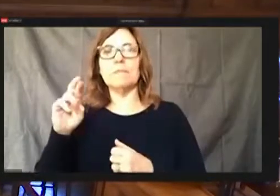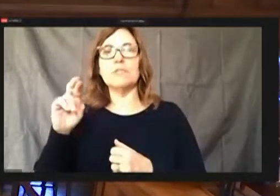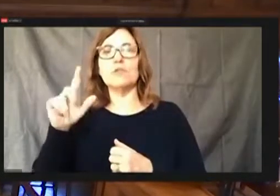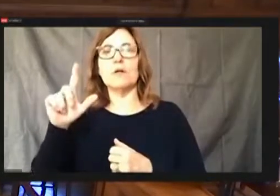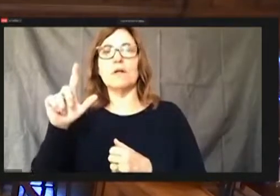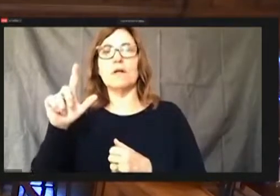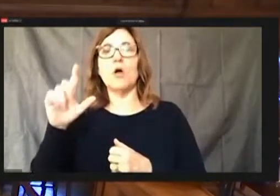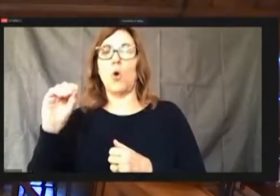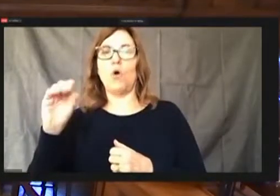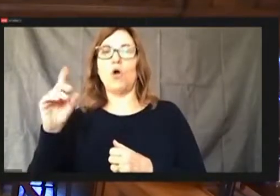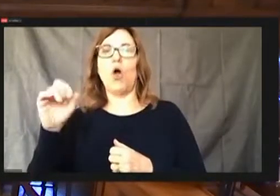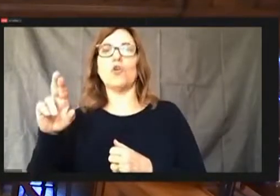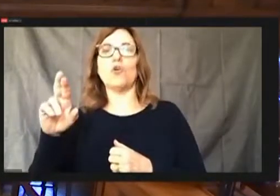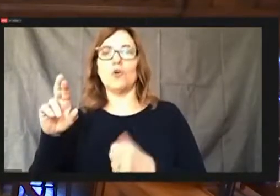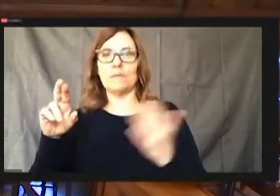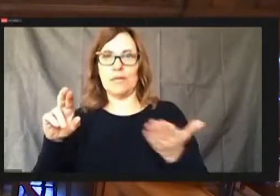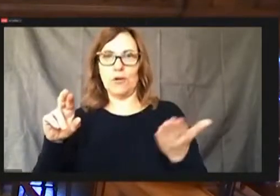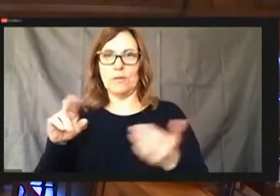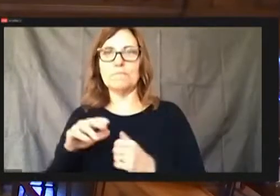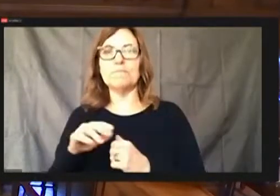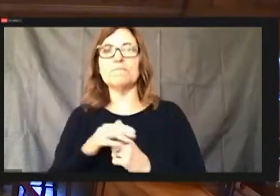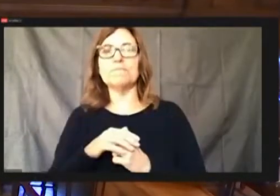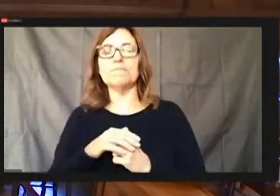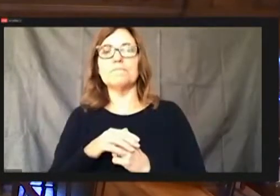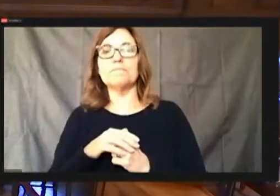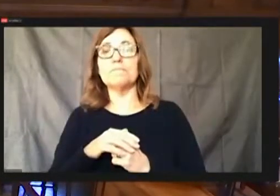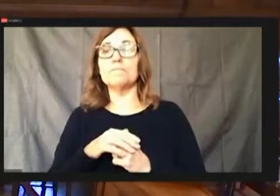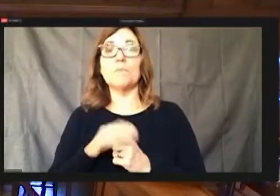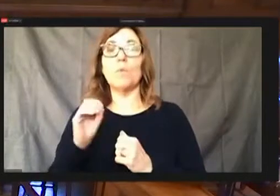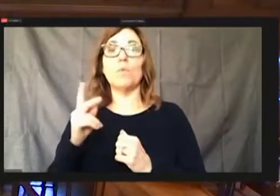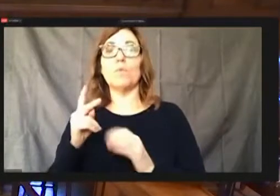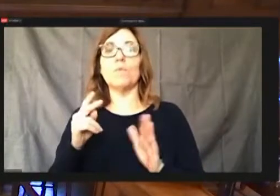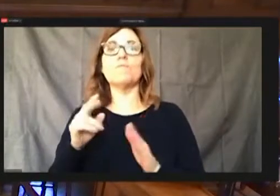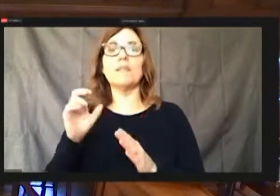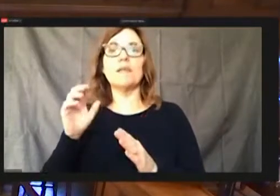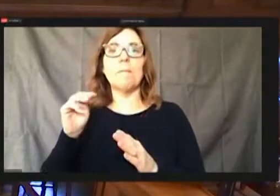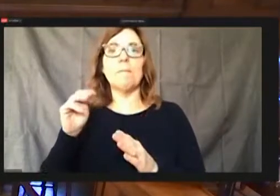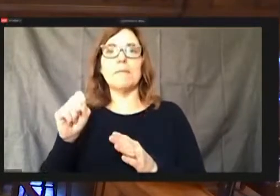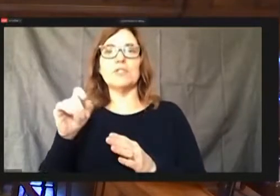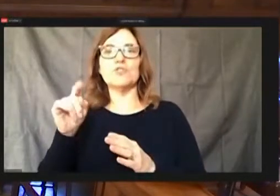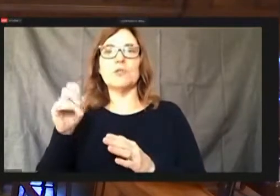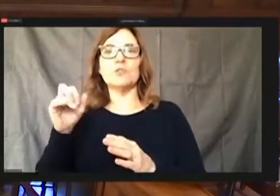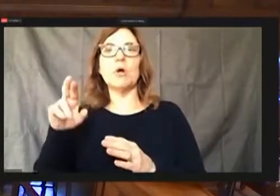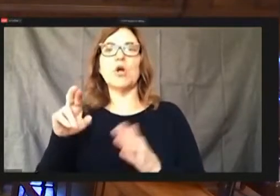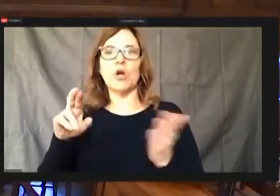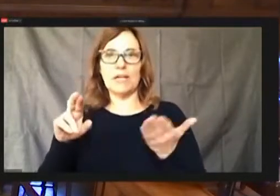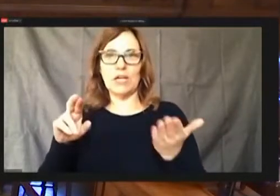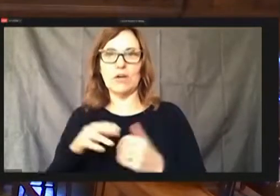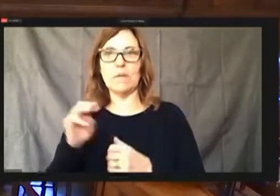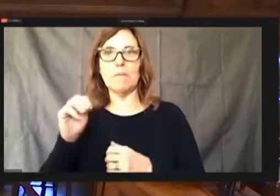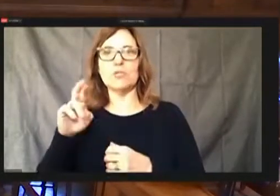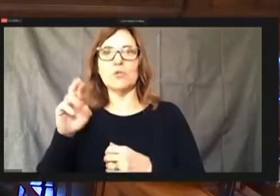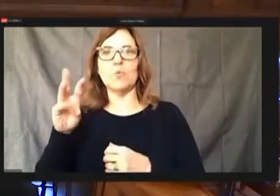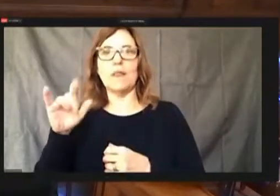Oh, this is john burger. Yeah. Mr Wilson here.